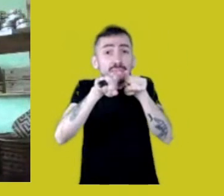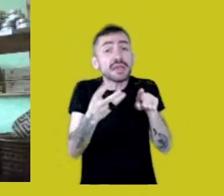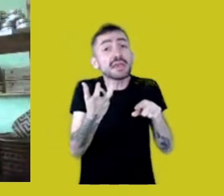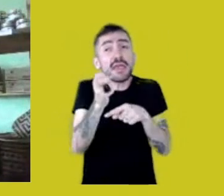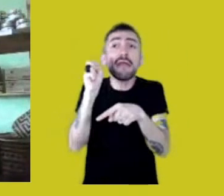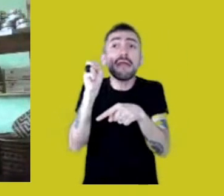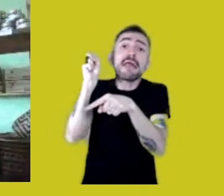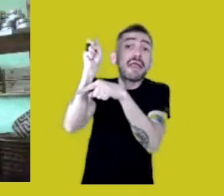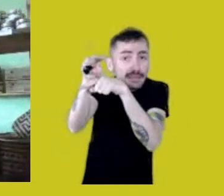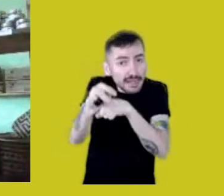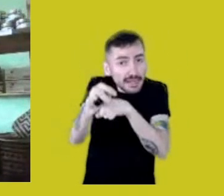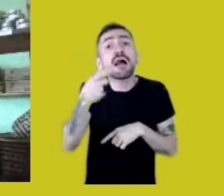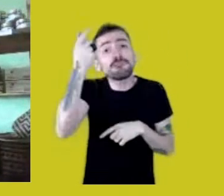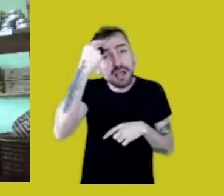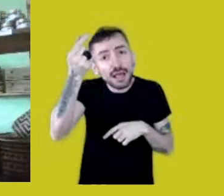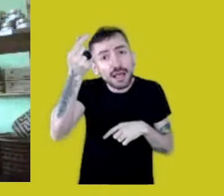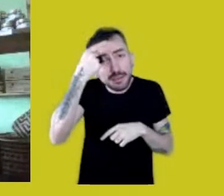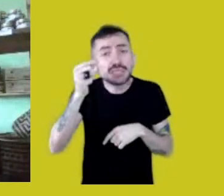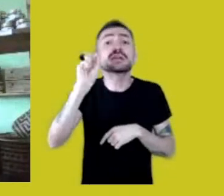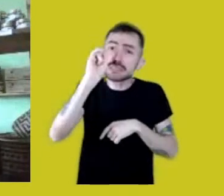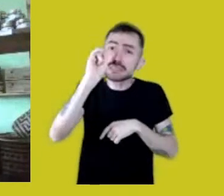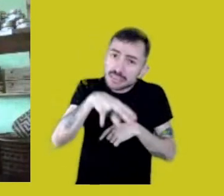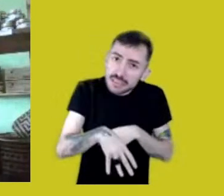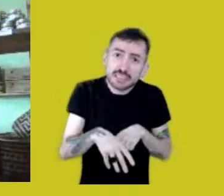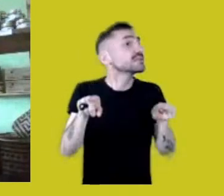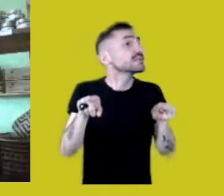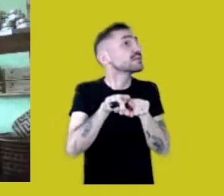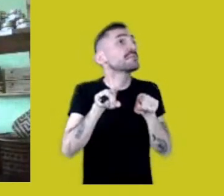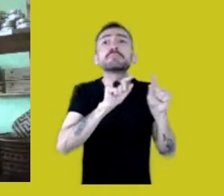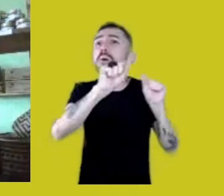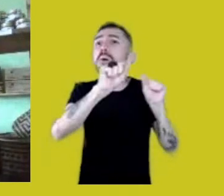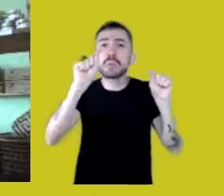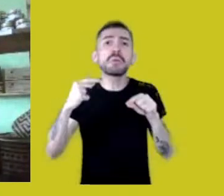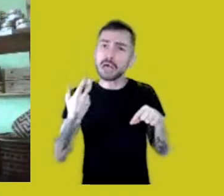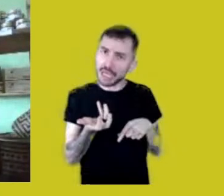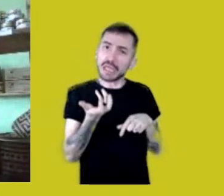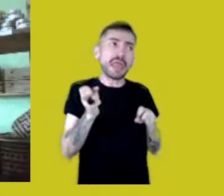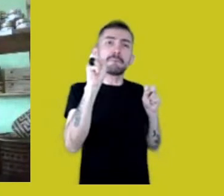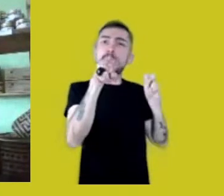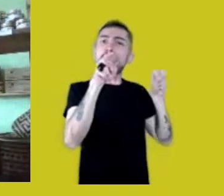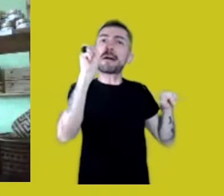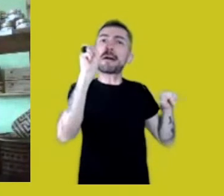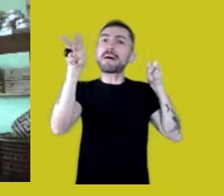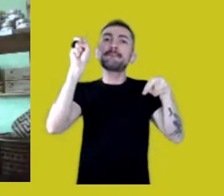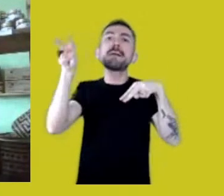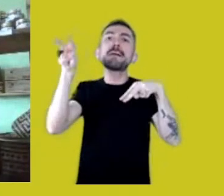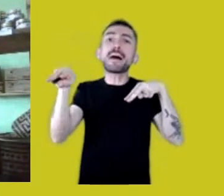places everywhere, to express ourselves,